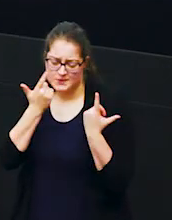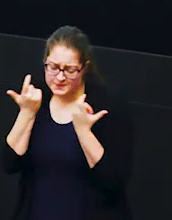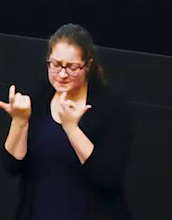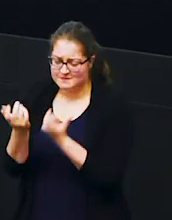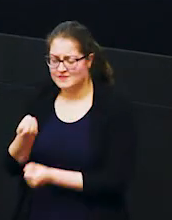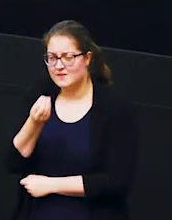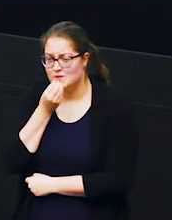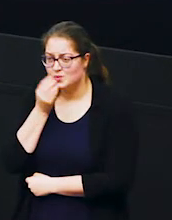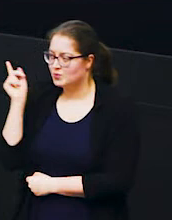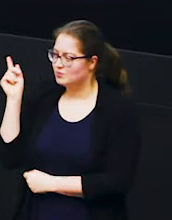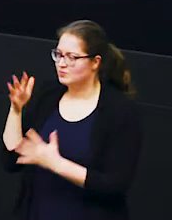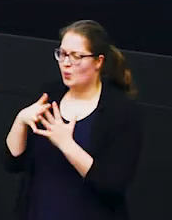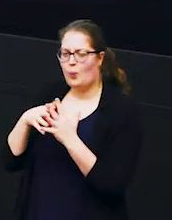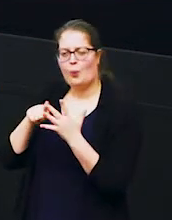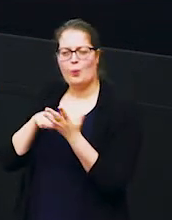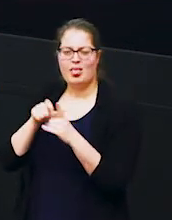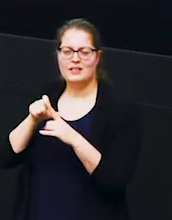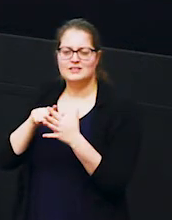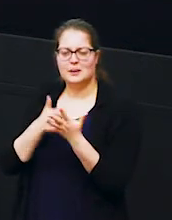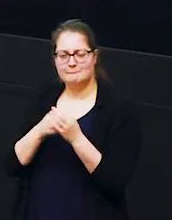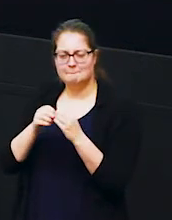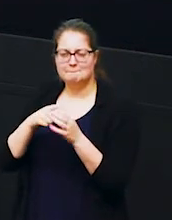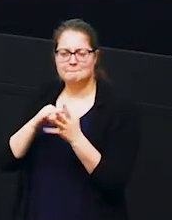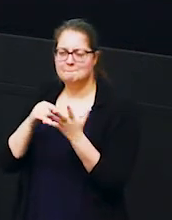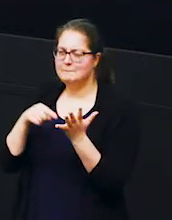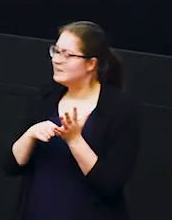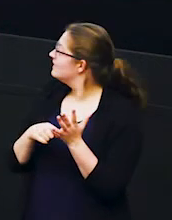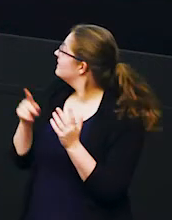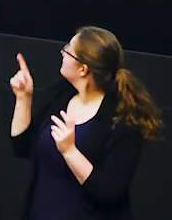you can see a wildebeest here kicking up the dust as as he wanders off looking for food